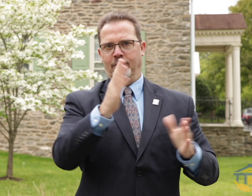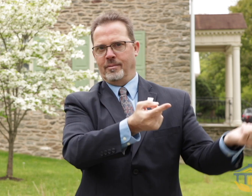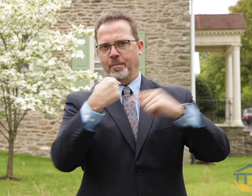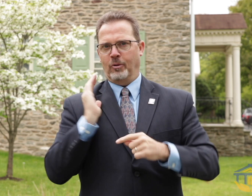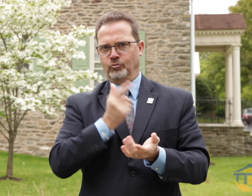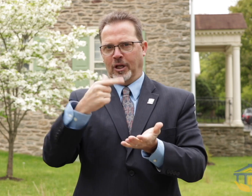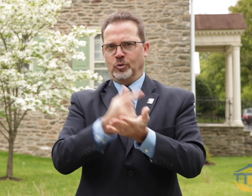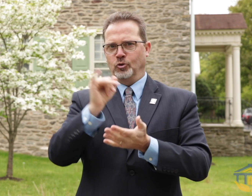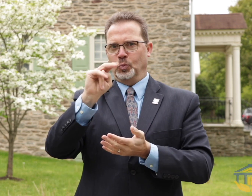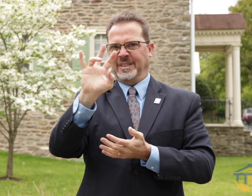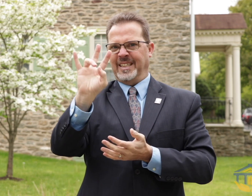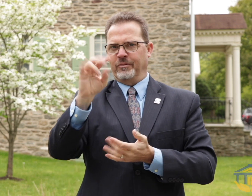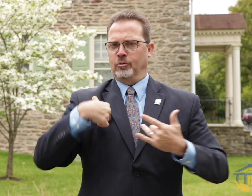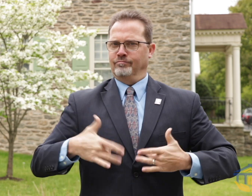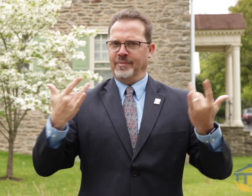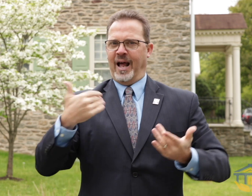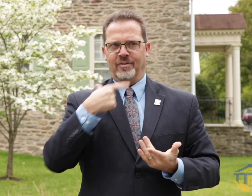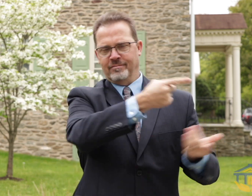Hearing community. We are thrilled to see him